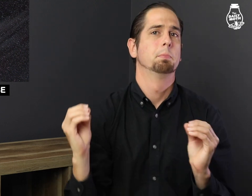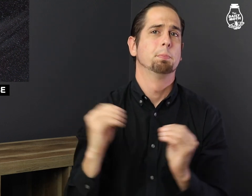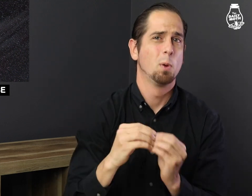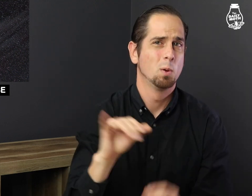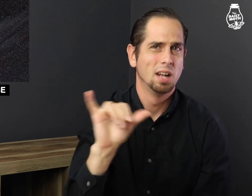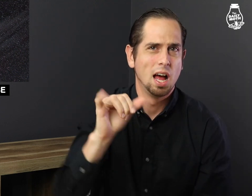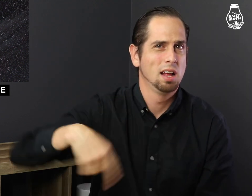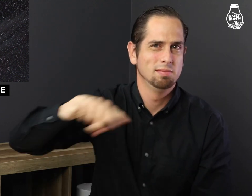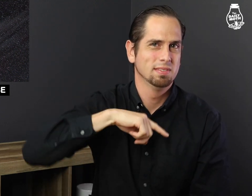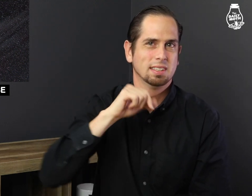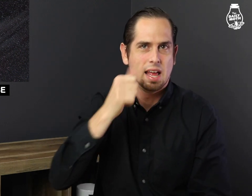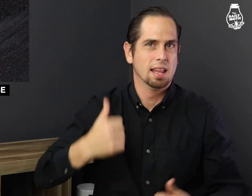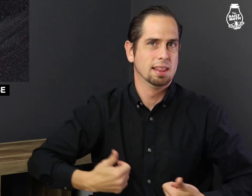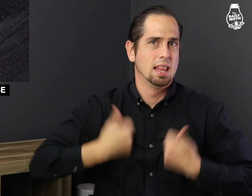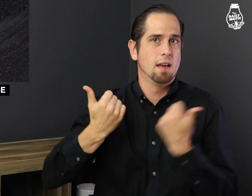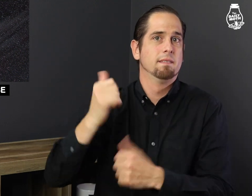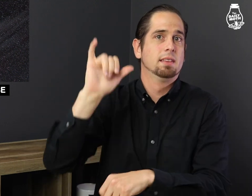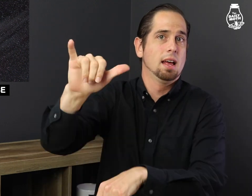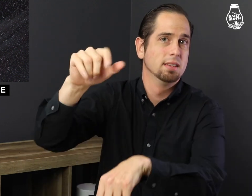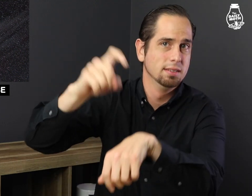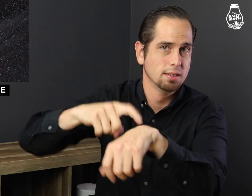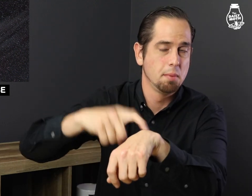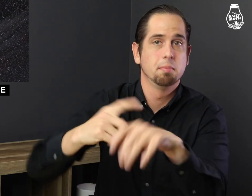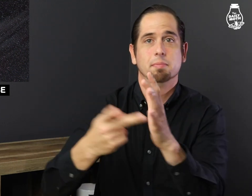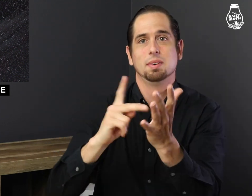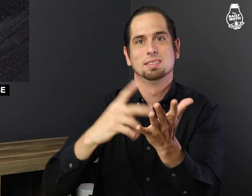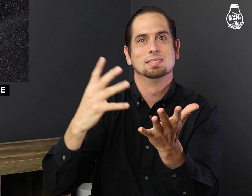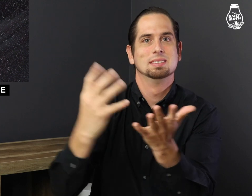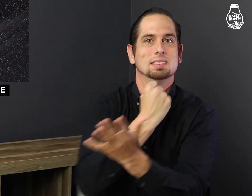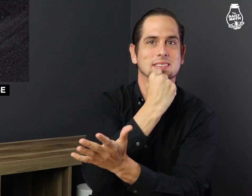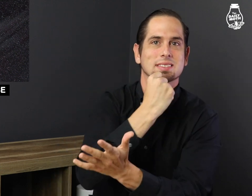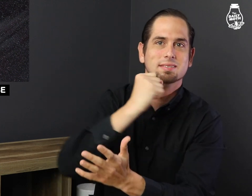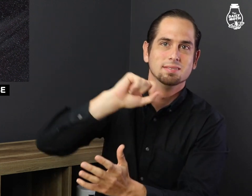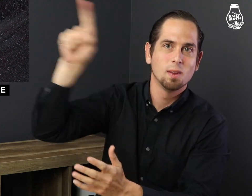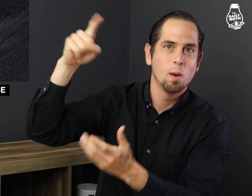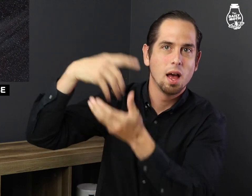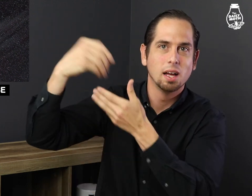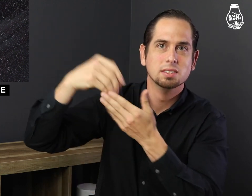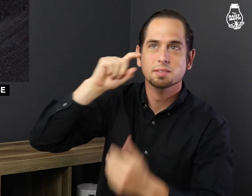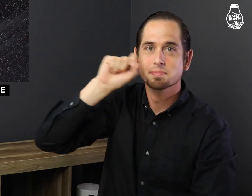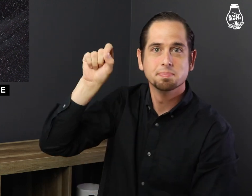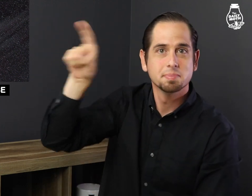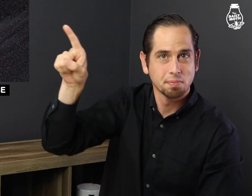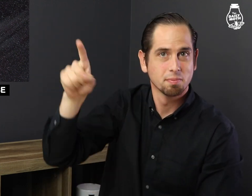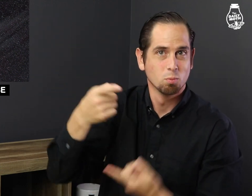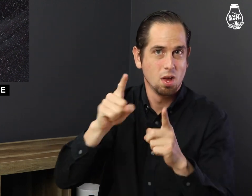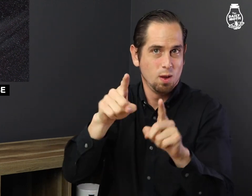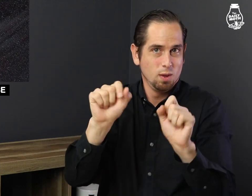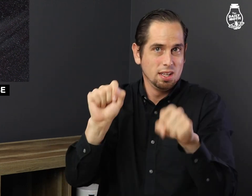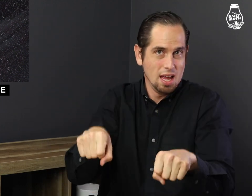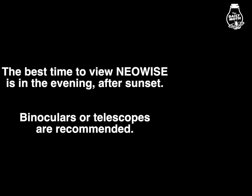We'll probably not be alive then, so go outside and spot it when you can.